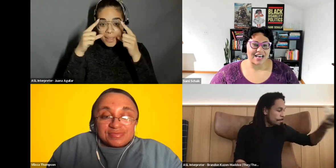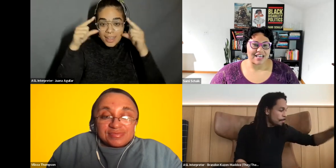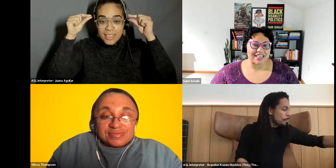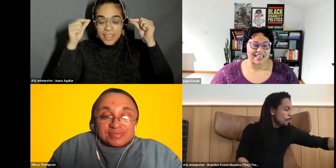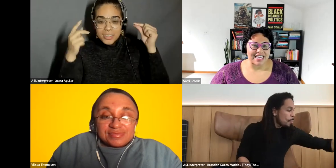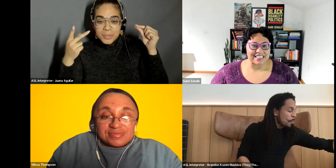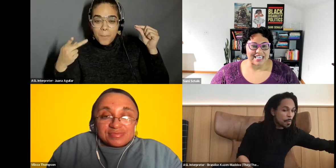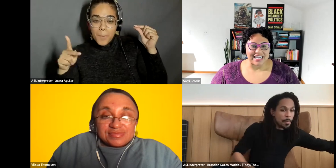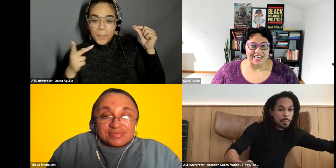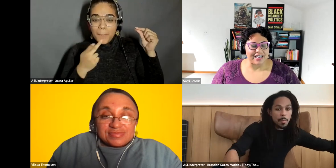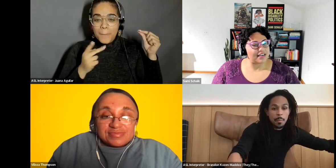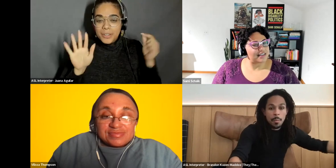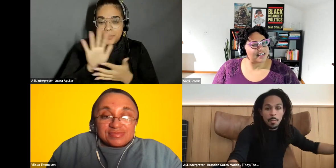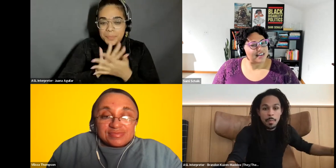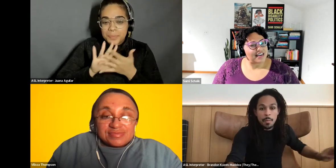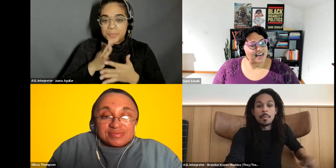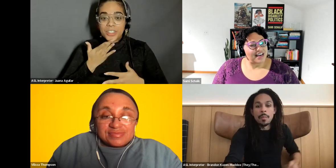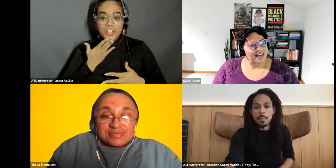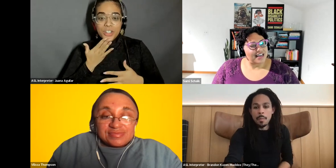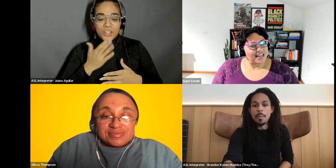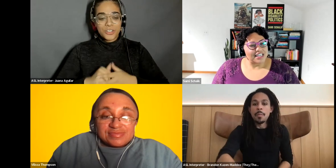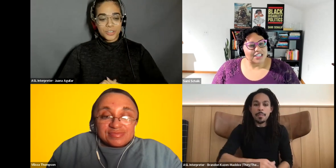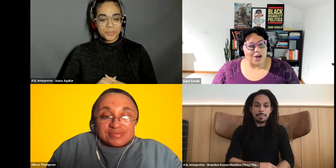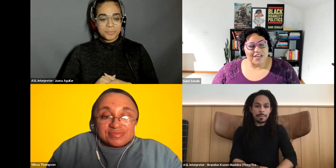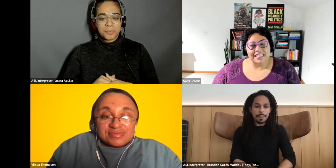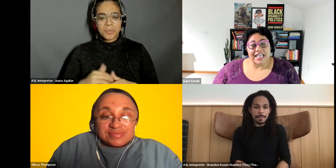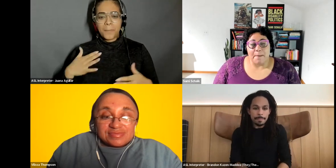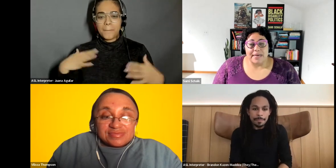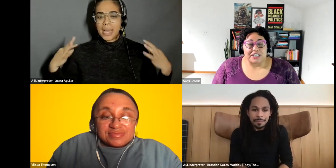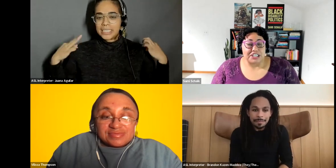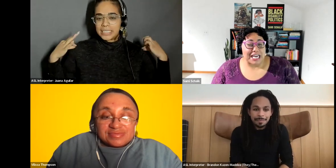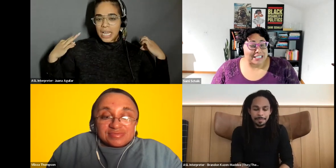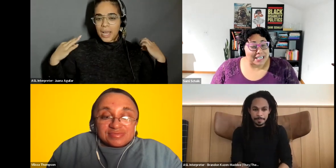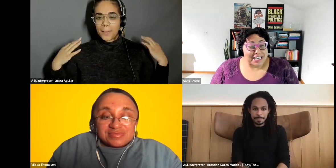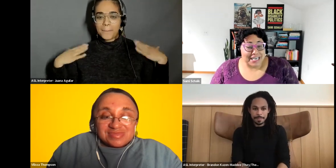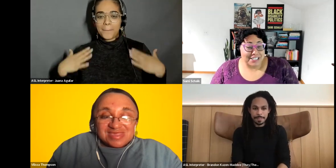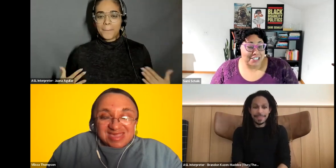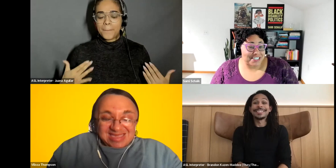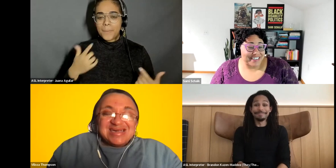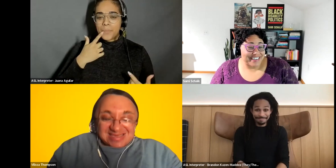Sami Schalk: Lacy. Let's call this like magenta-ish